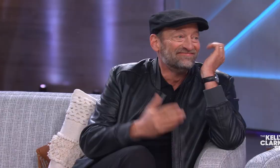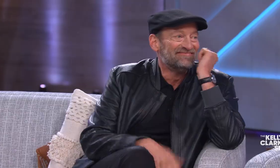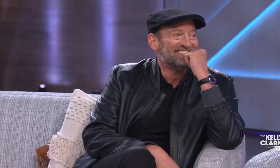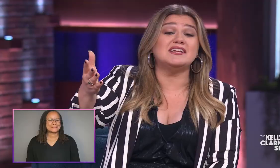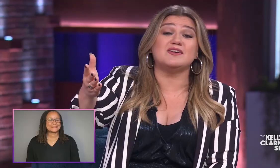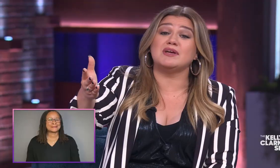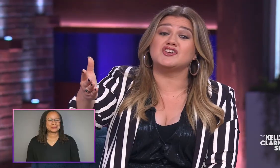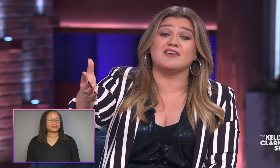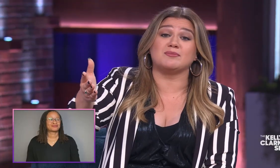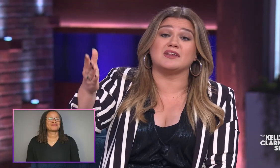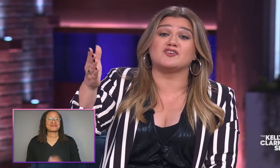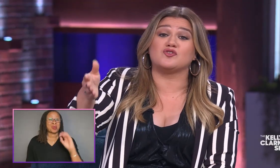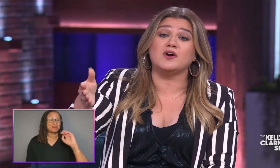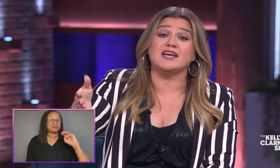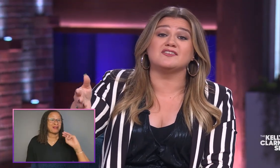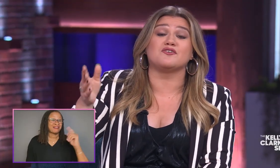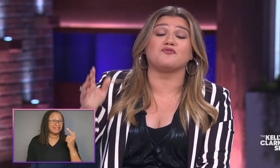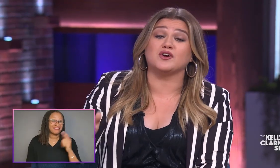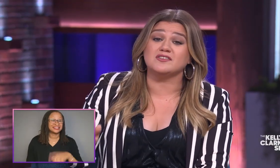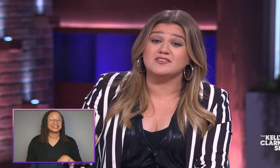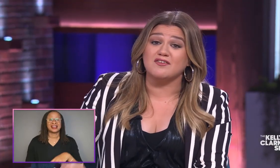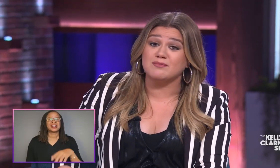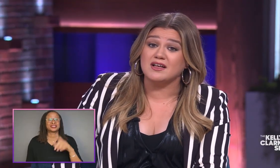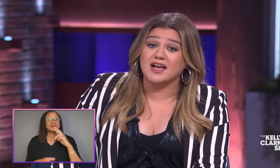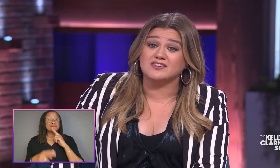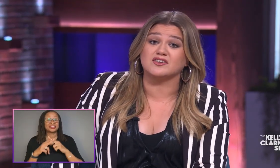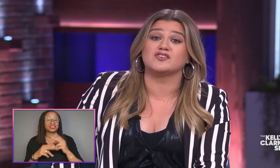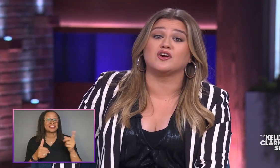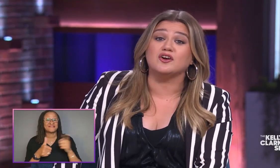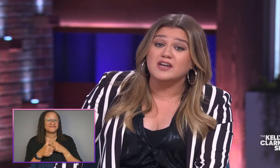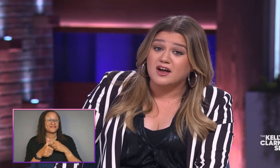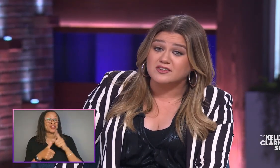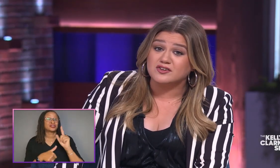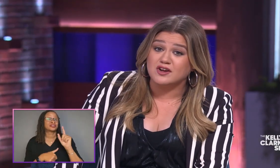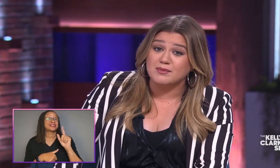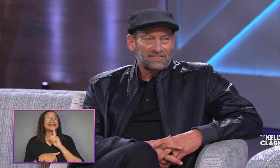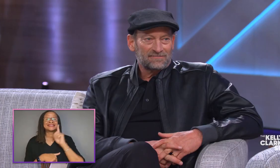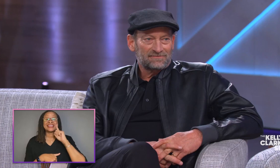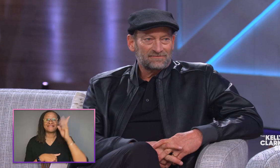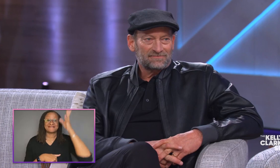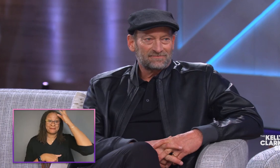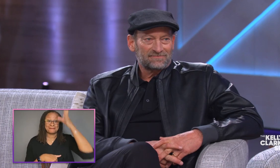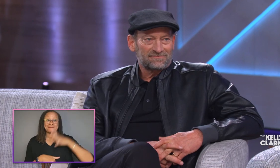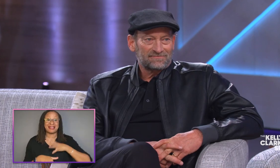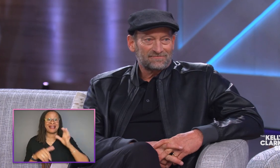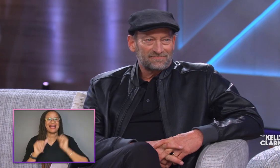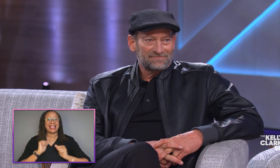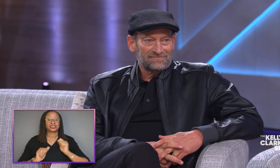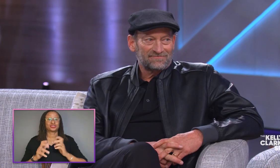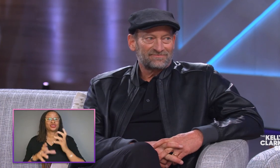And we need to mention everybody that Troy is the first deaf male actor to earn an Oscar nomination and to win